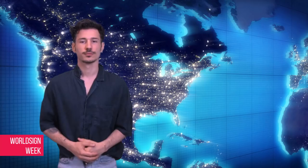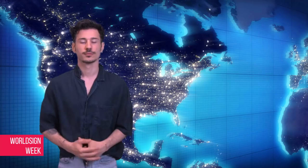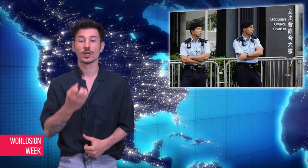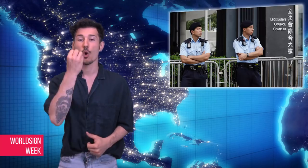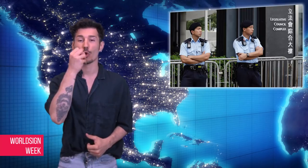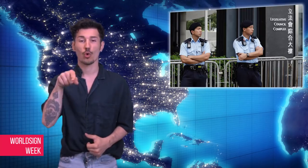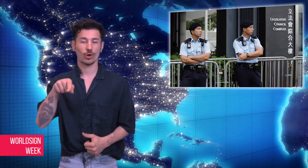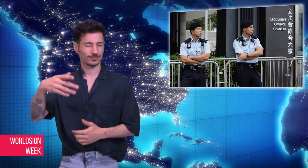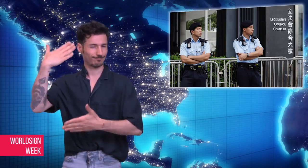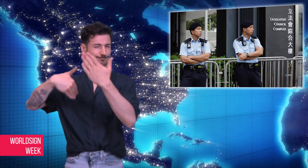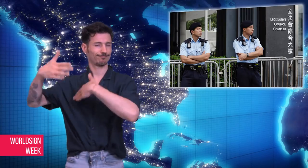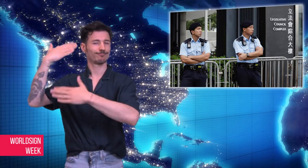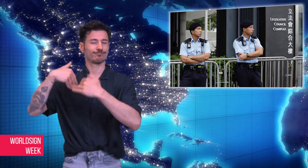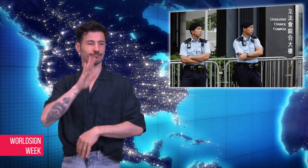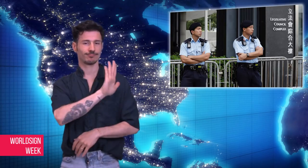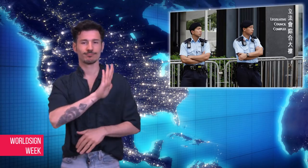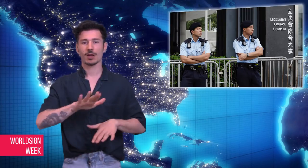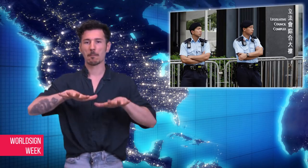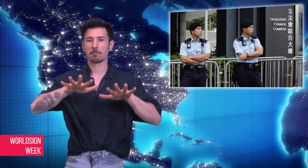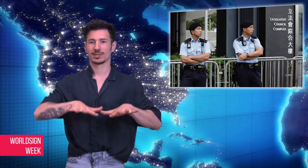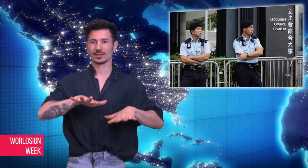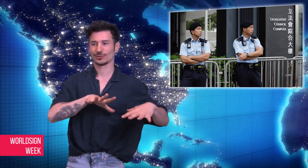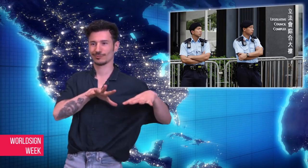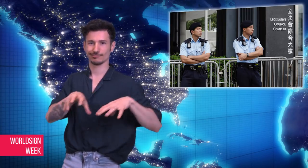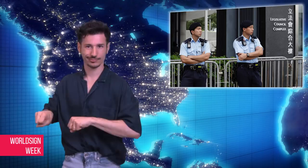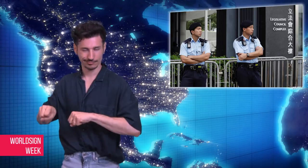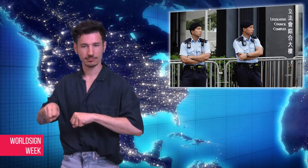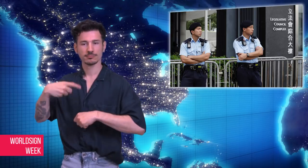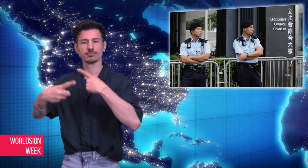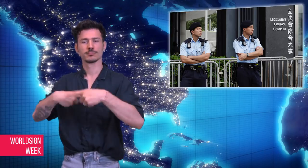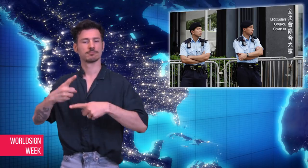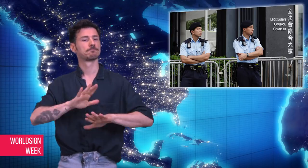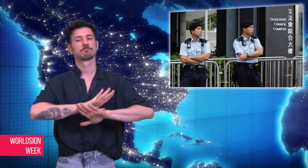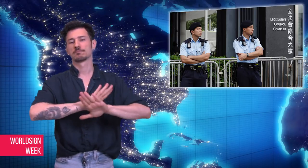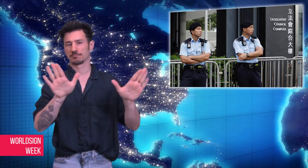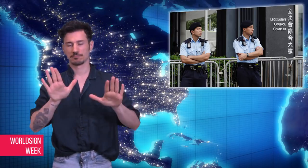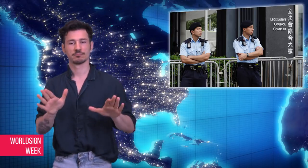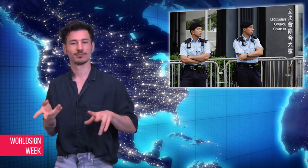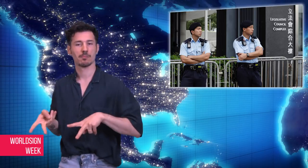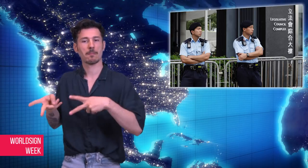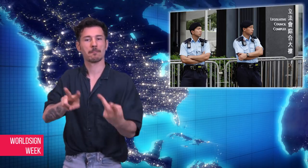Hong Kong was a former British colony that was